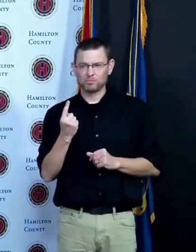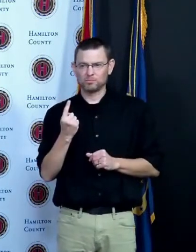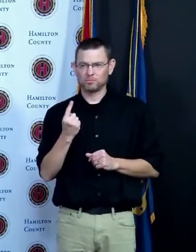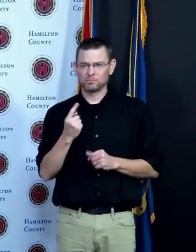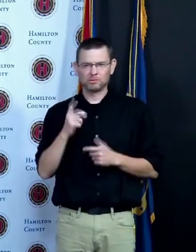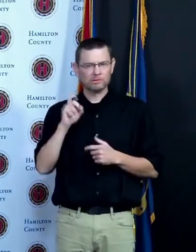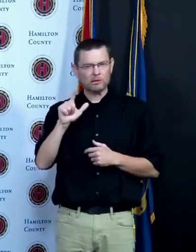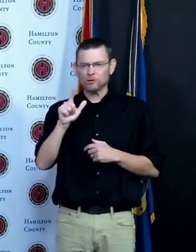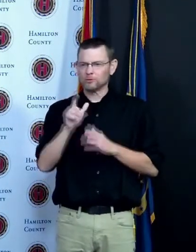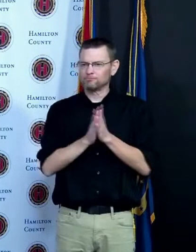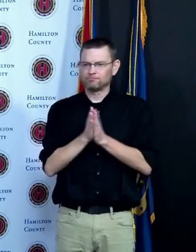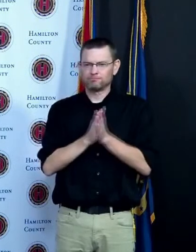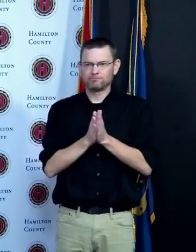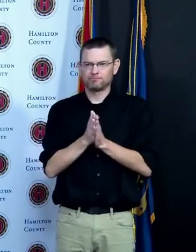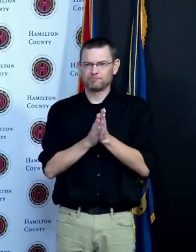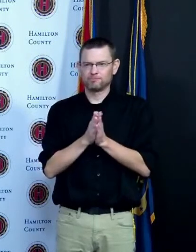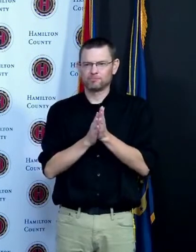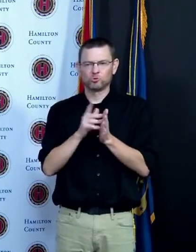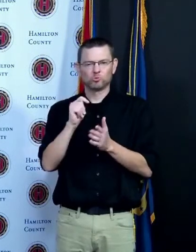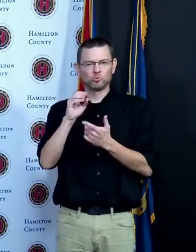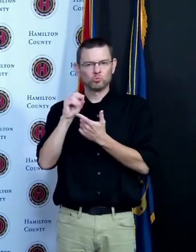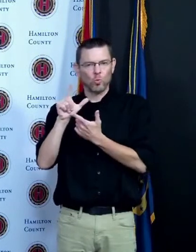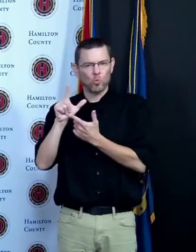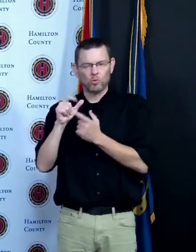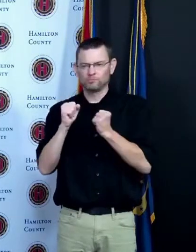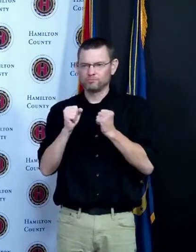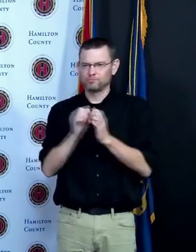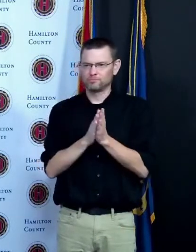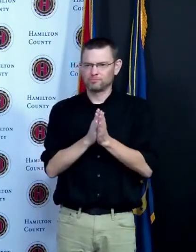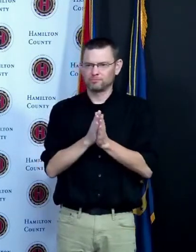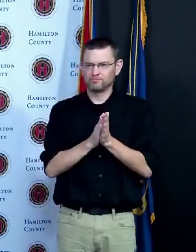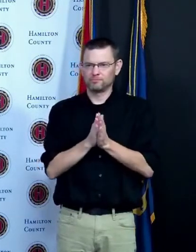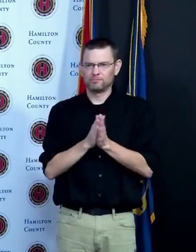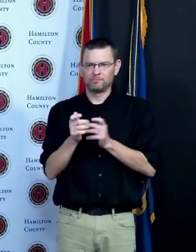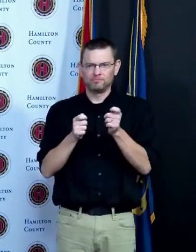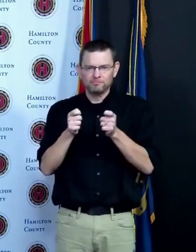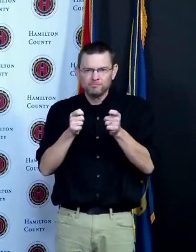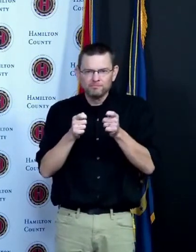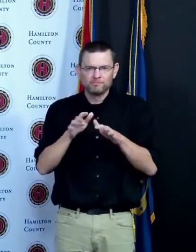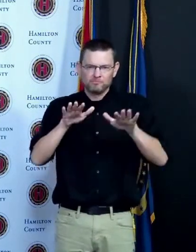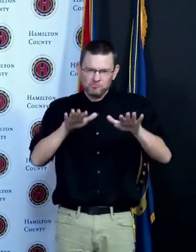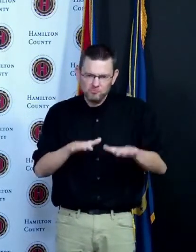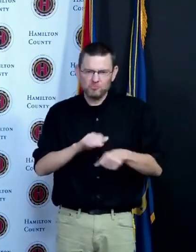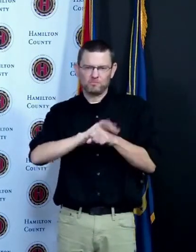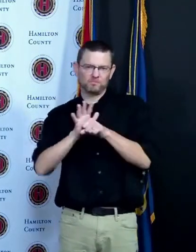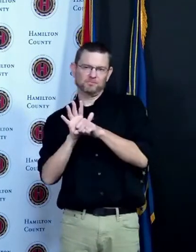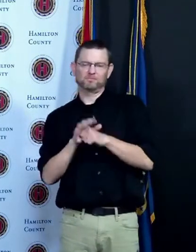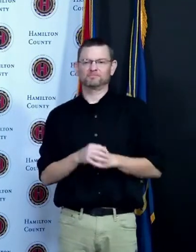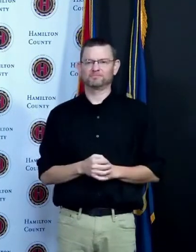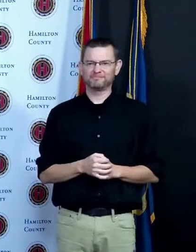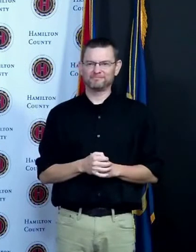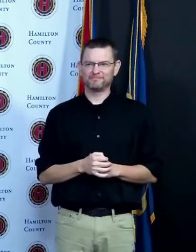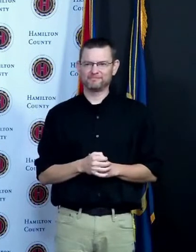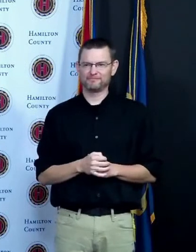this pandemic in Hamilton County as Commissioner Driehaus just indicated more than 340,000 people